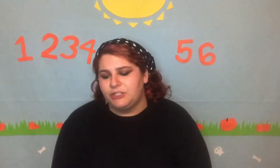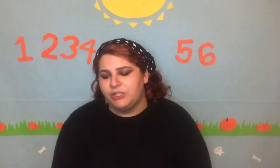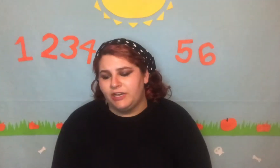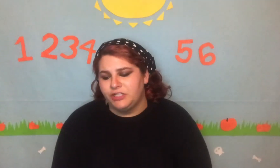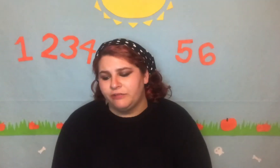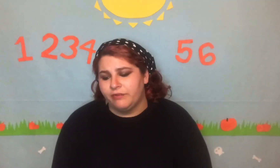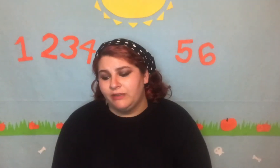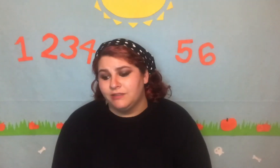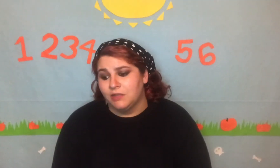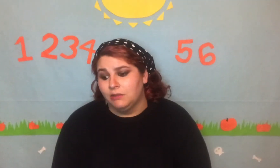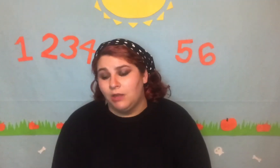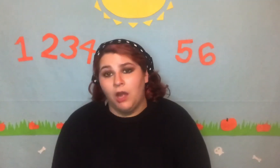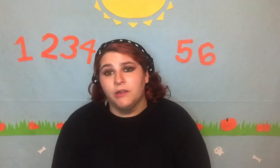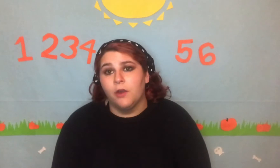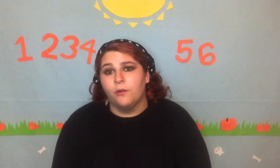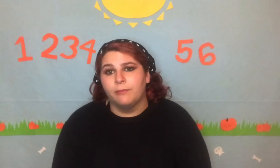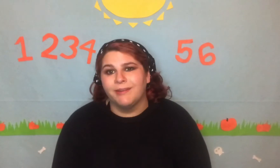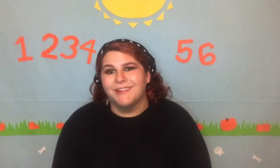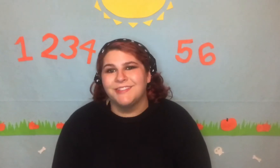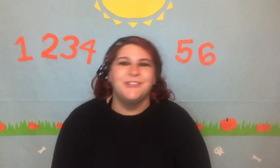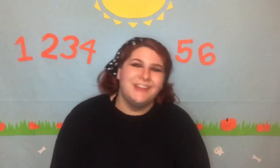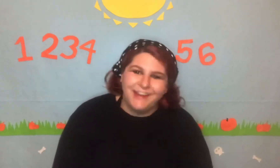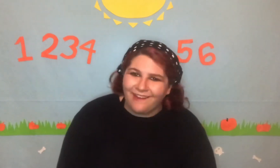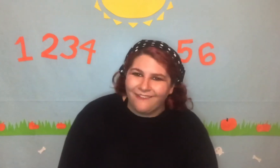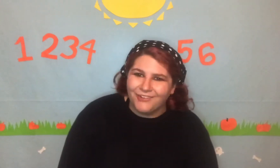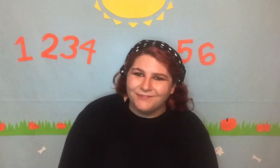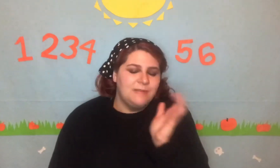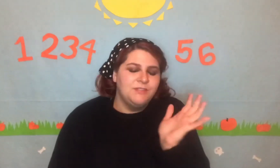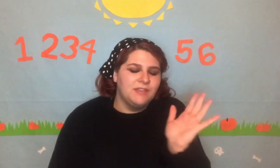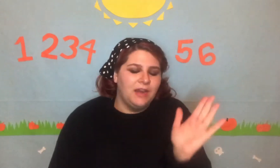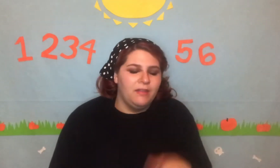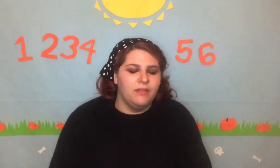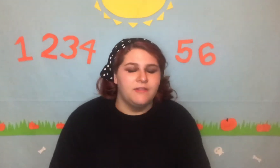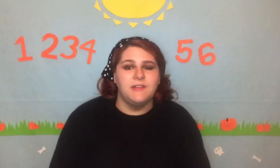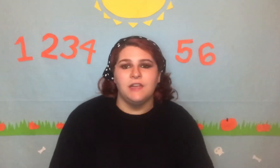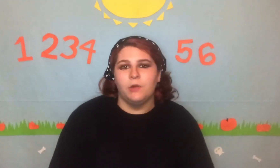I should have ranked this a lot lower, but it's too late now. I'm just kind of sick of the whole